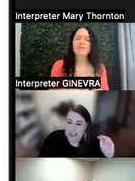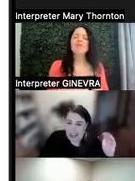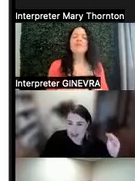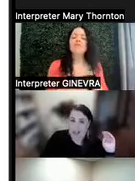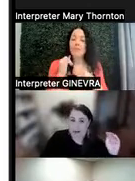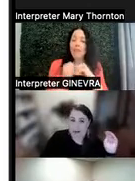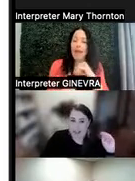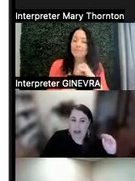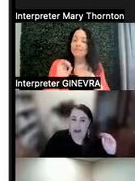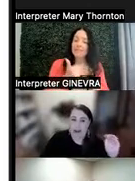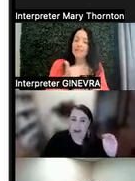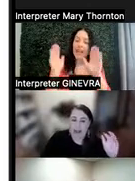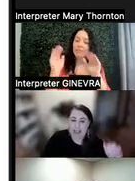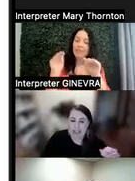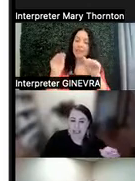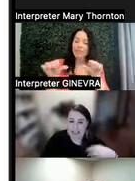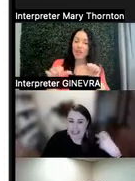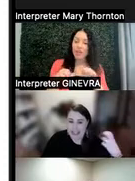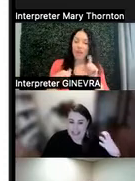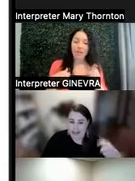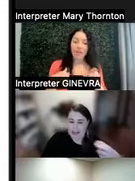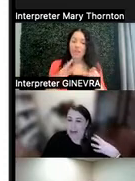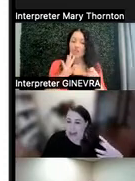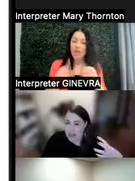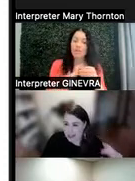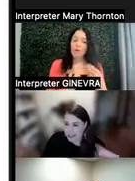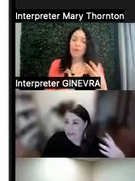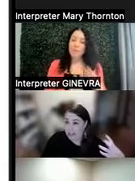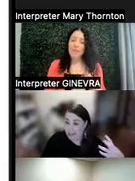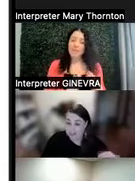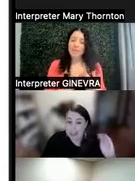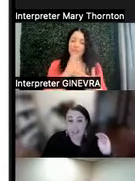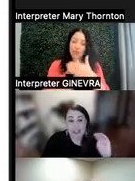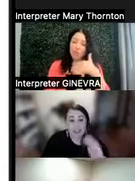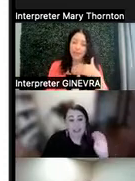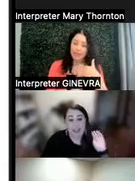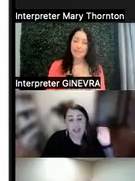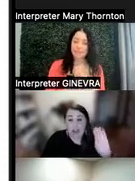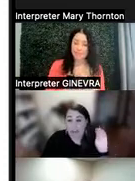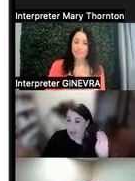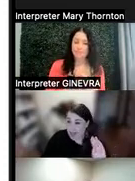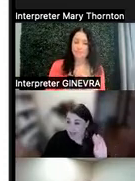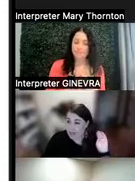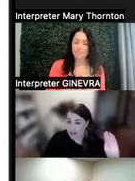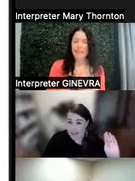area that we want to talk about is this idea of "compassionate humility". This is not my phrase.